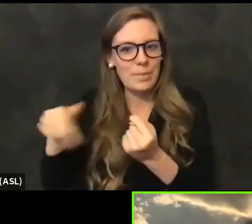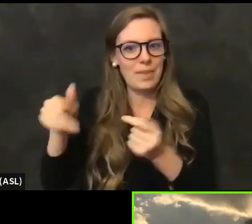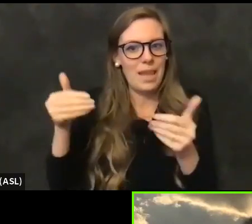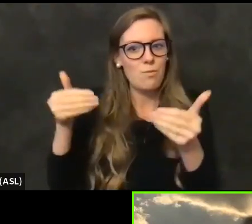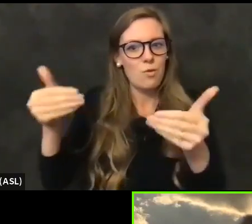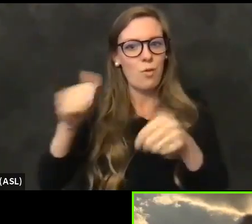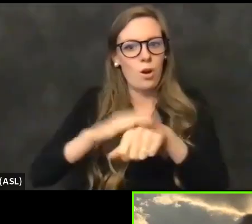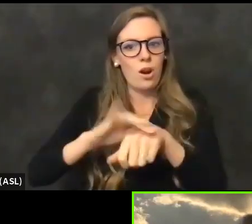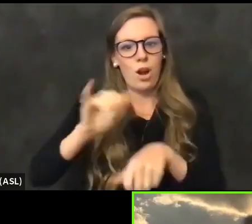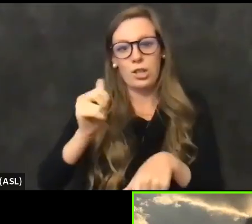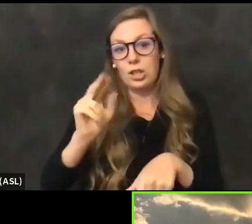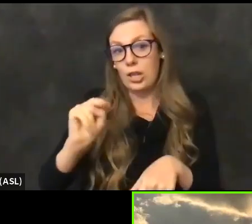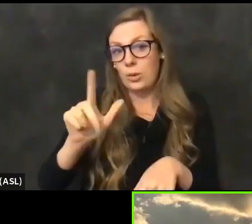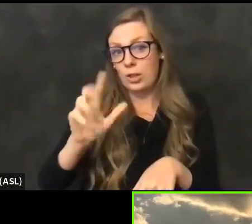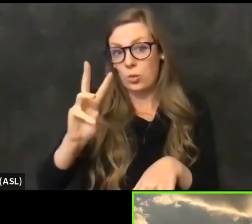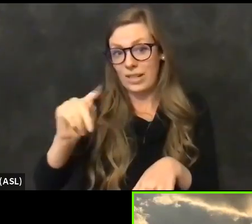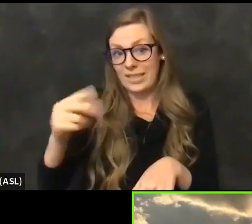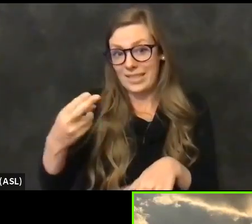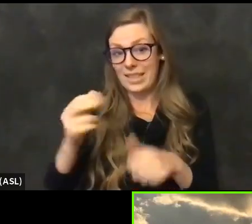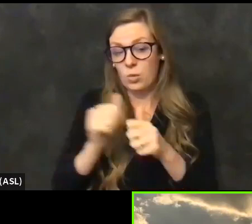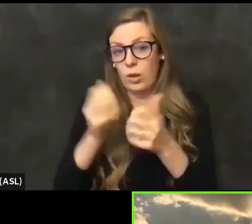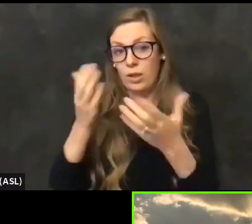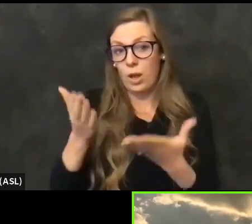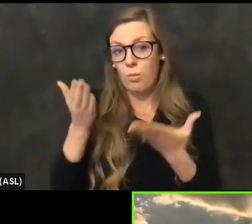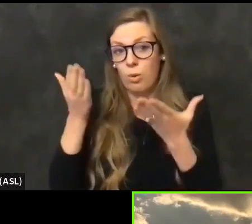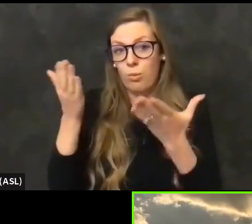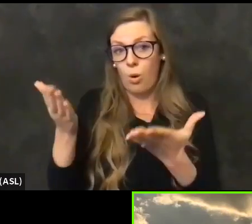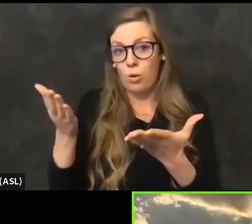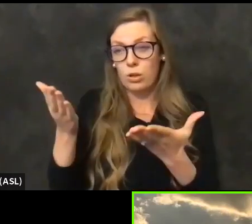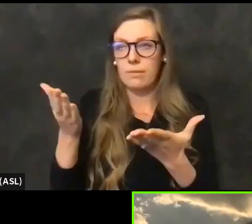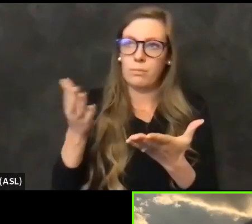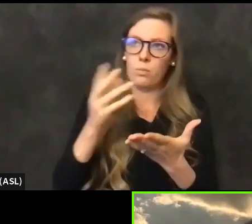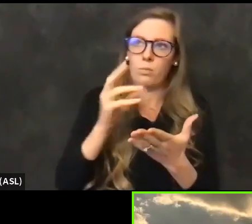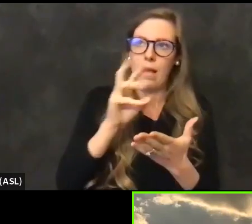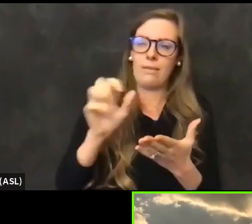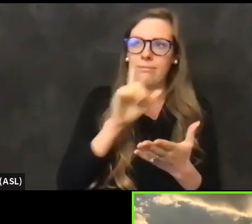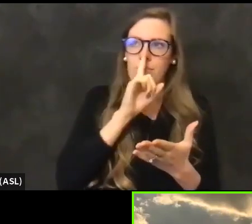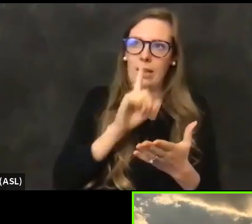twenty six with a proposal, an announcement of a proposal to move forward